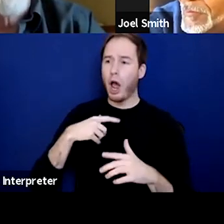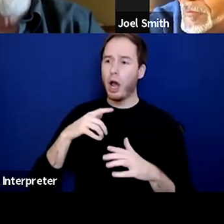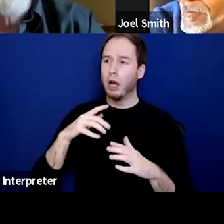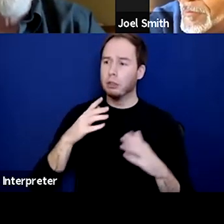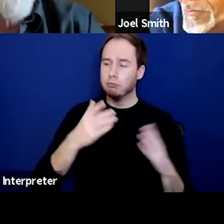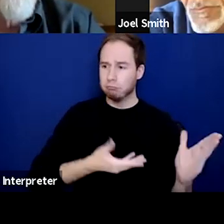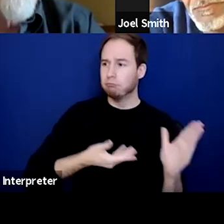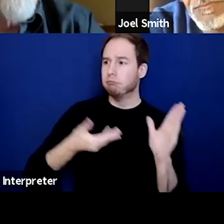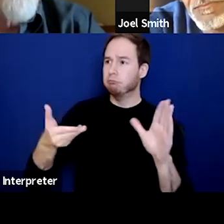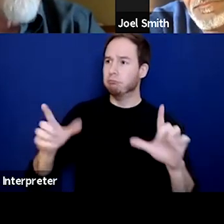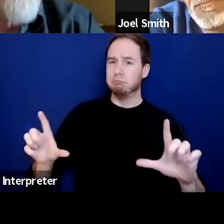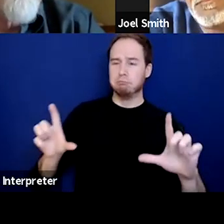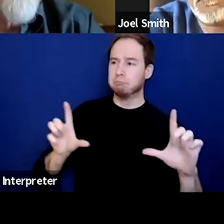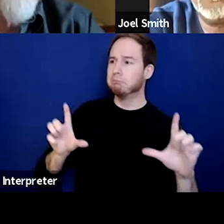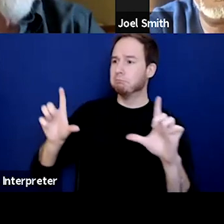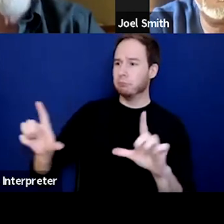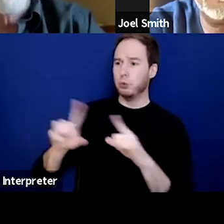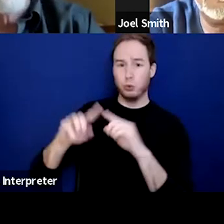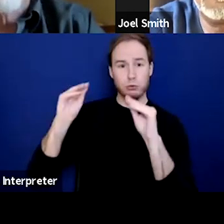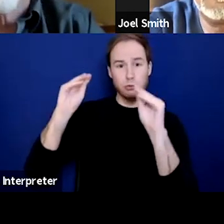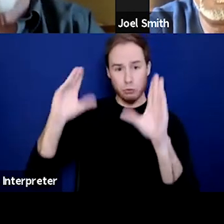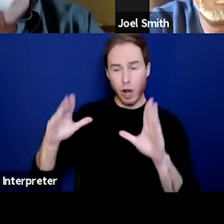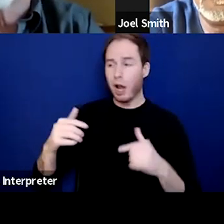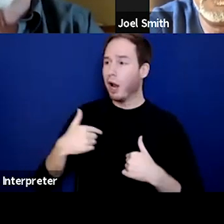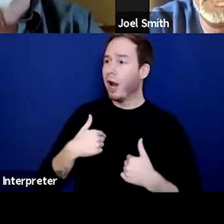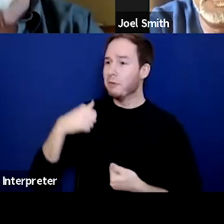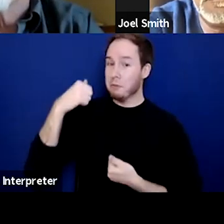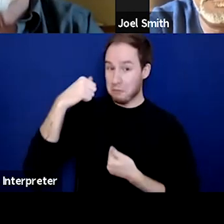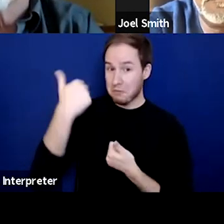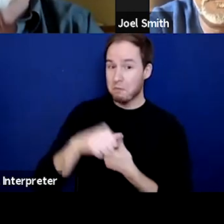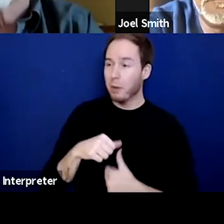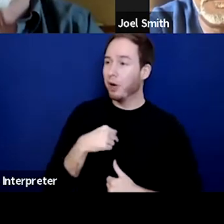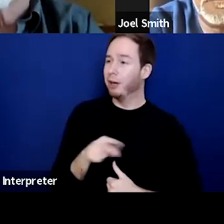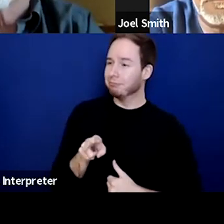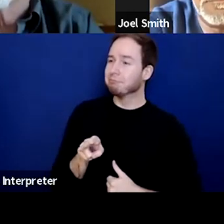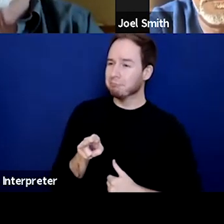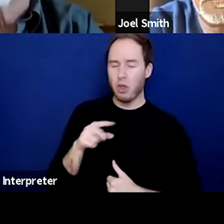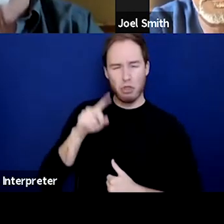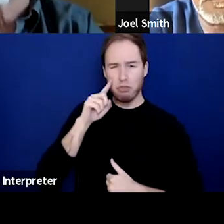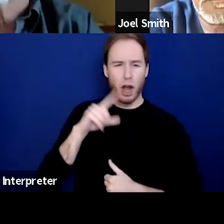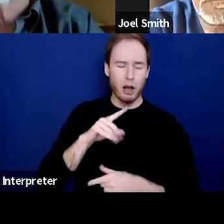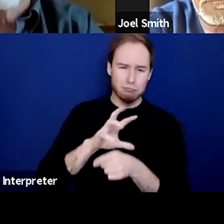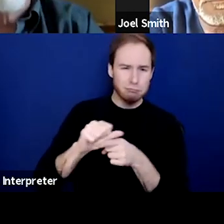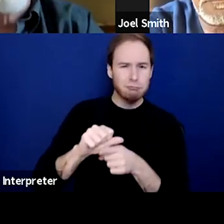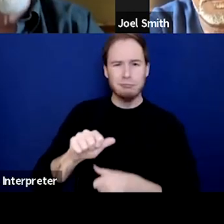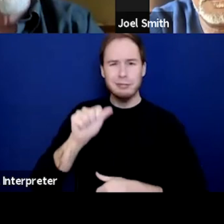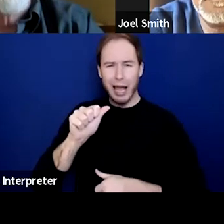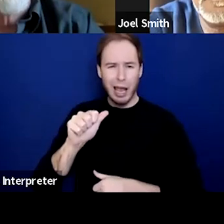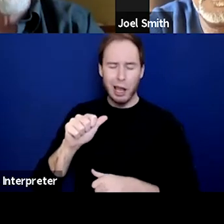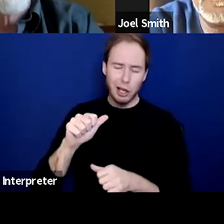Brought it in and I was standing behind her. I just remember this so clearly. I was standing behind her thinking, "Yeah, man, I've nailed this."